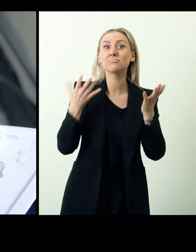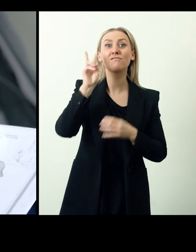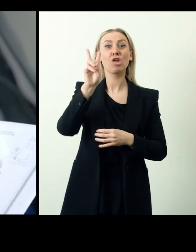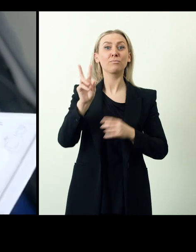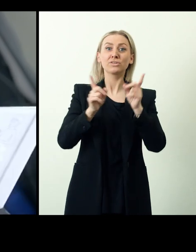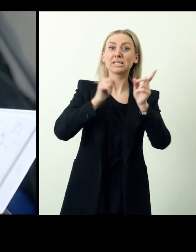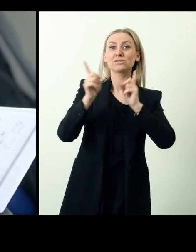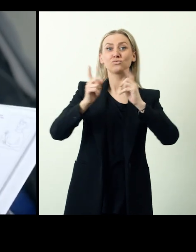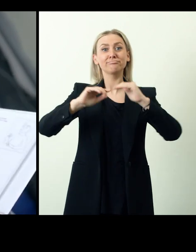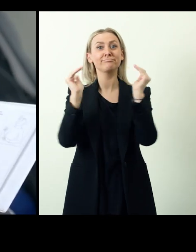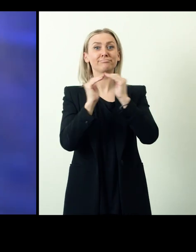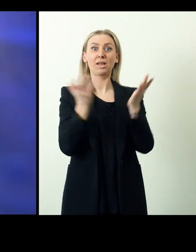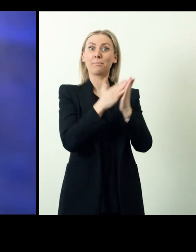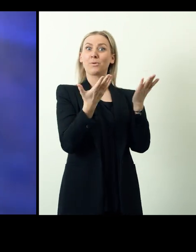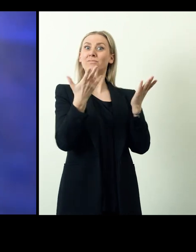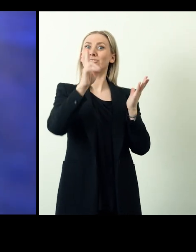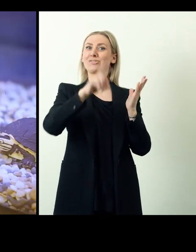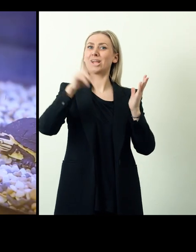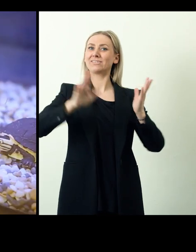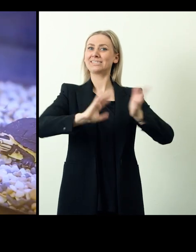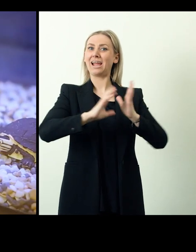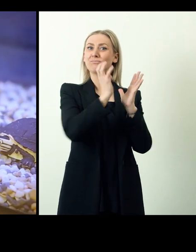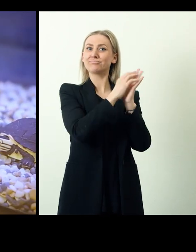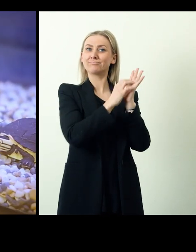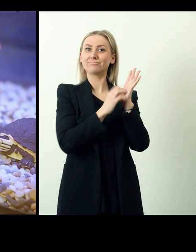custom gestures and a standard library of Norwegian signs.